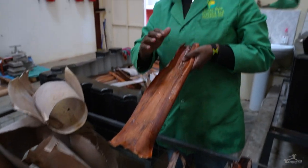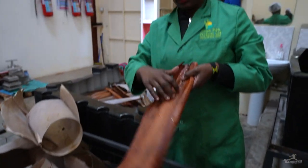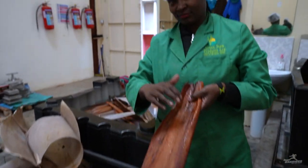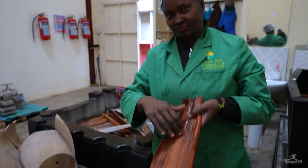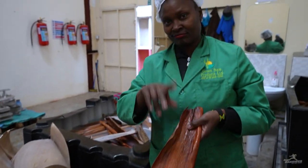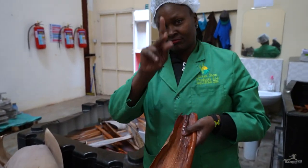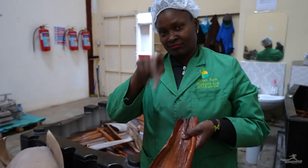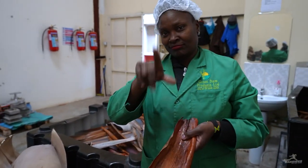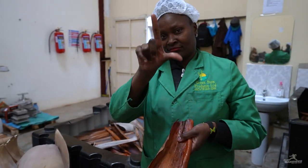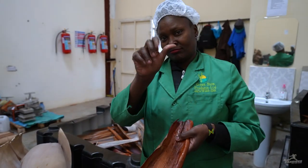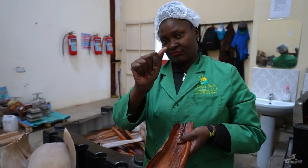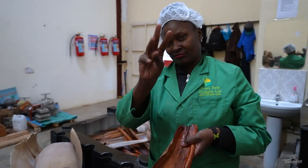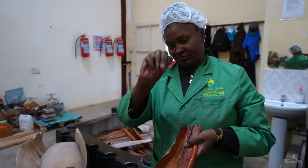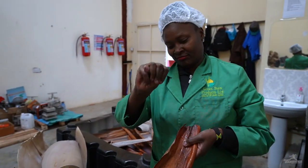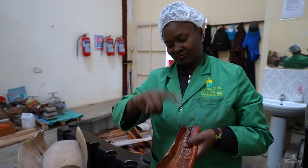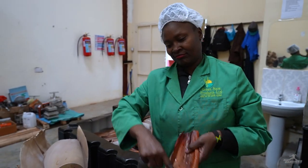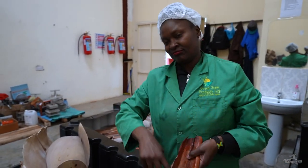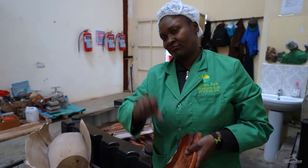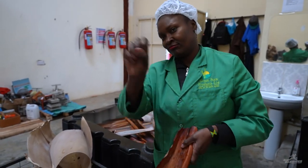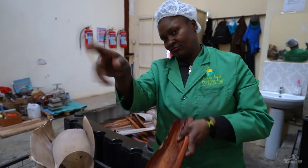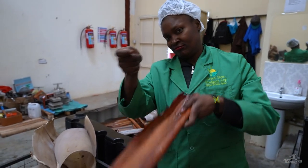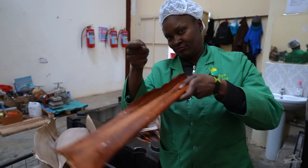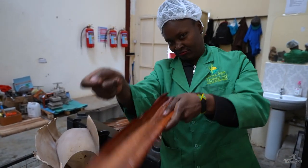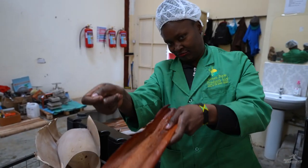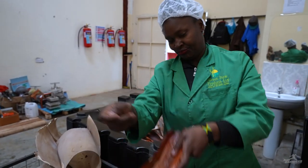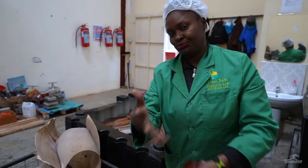This is the palm leaf. We put these into the machines.